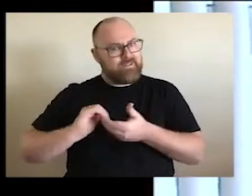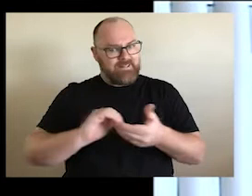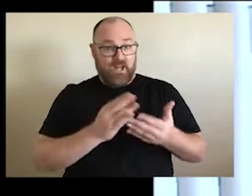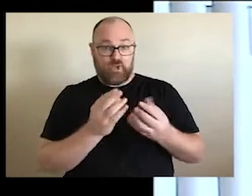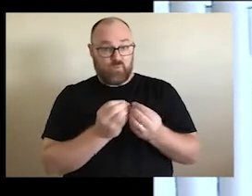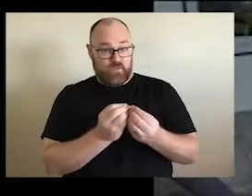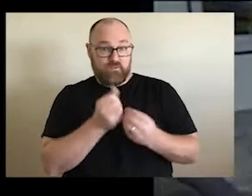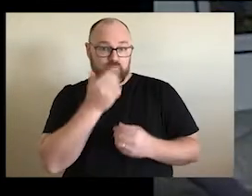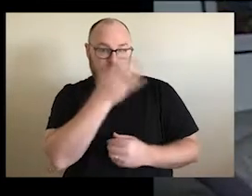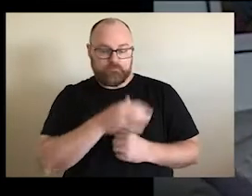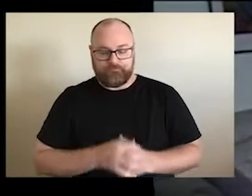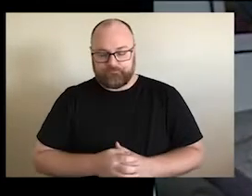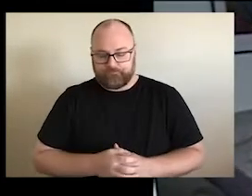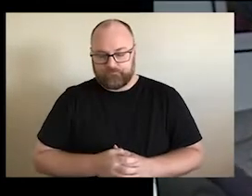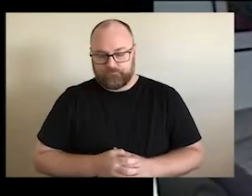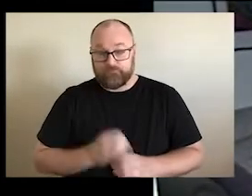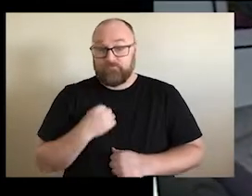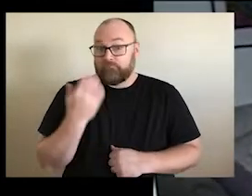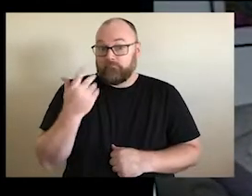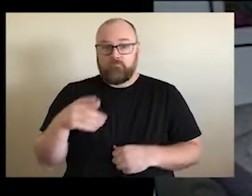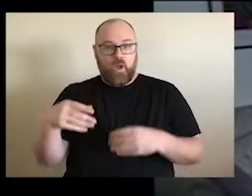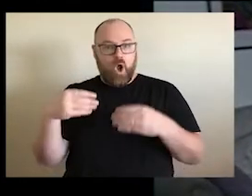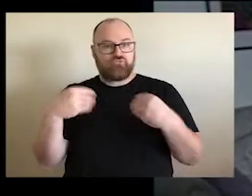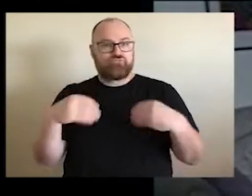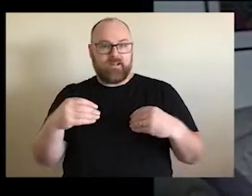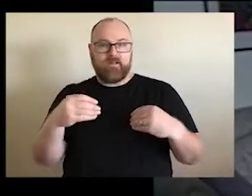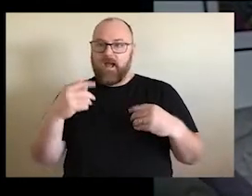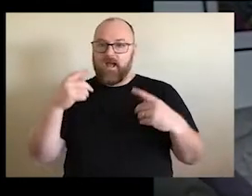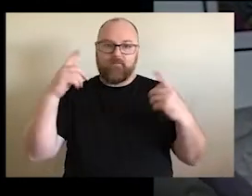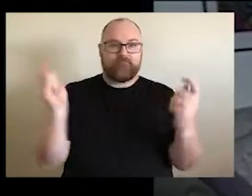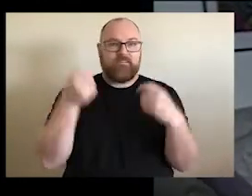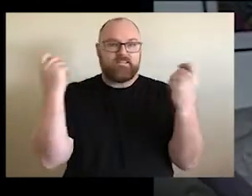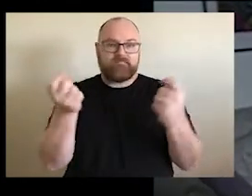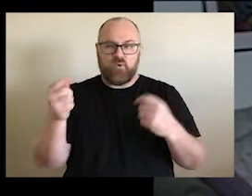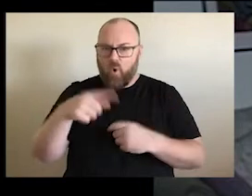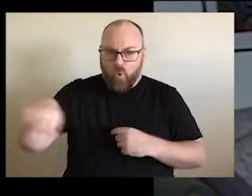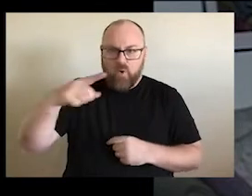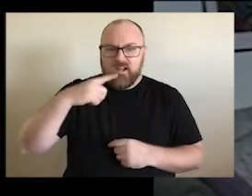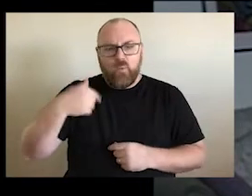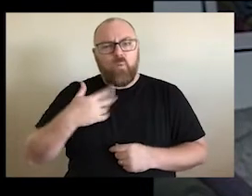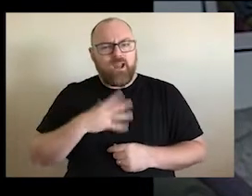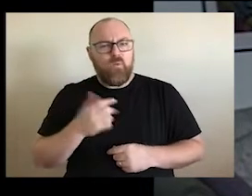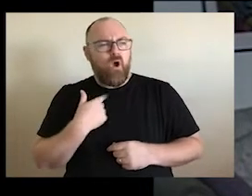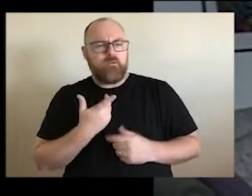people. The Greek festival, they got together and they said, look, we want the Aboriginal people to come closer to us